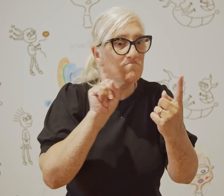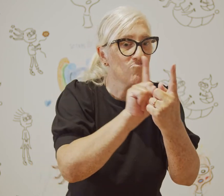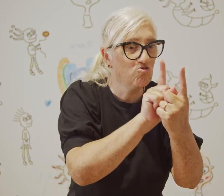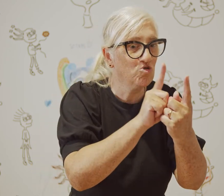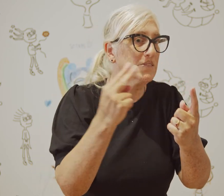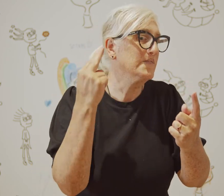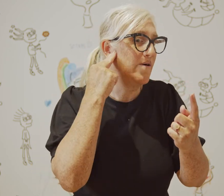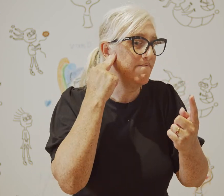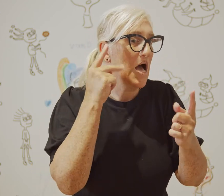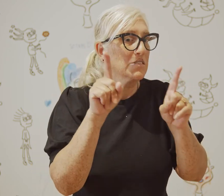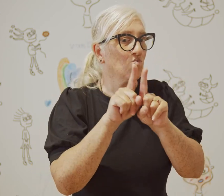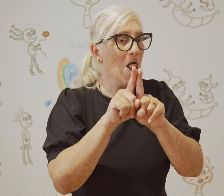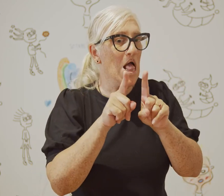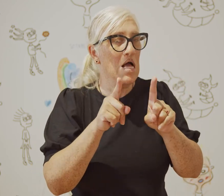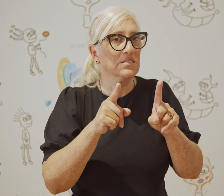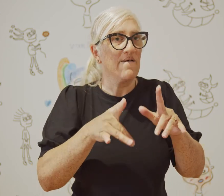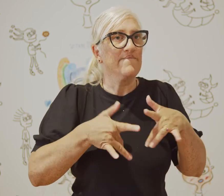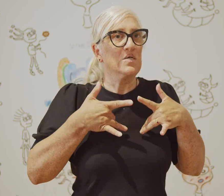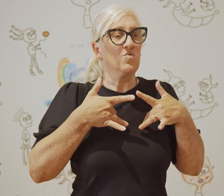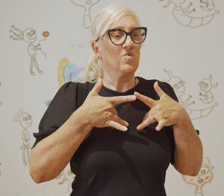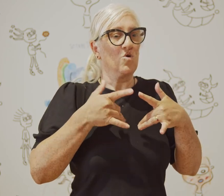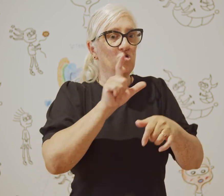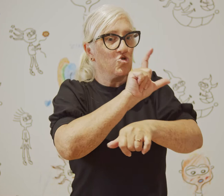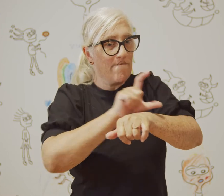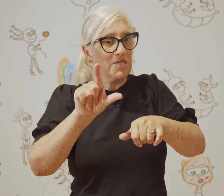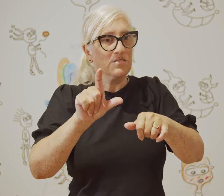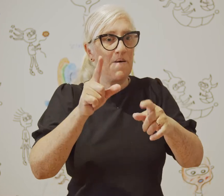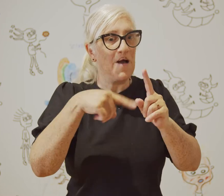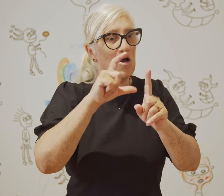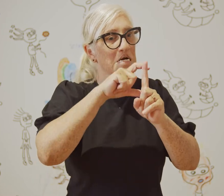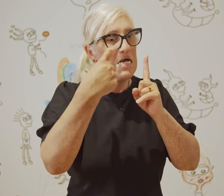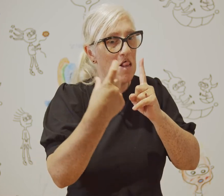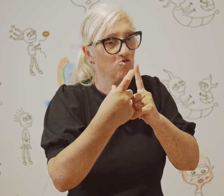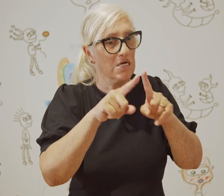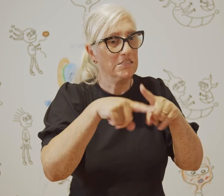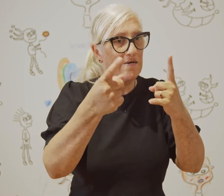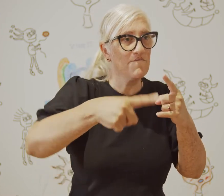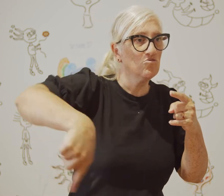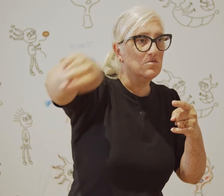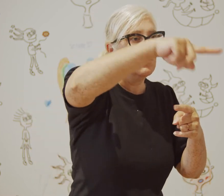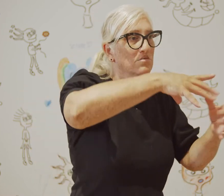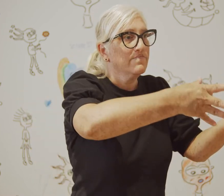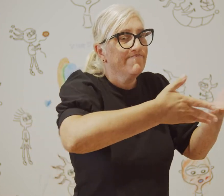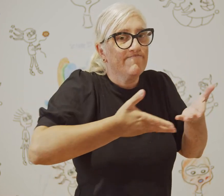People after experiencing the work may be more confident in approaching a Deaf person or understand that there